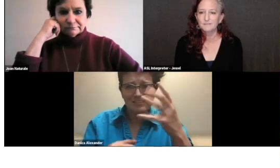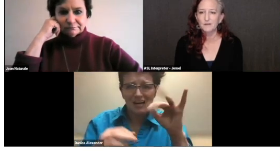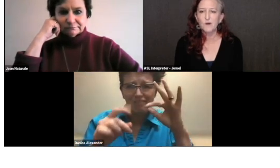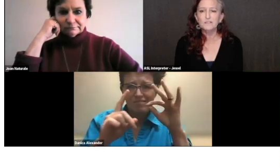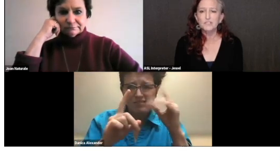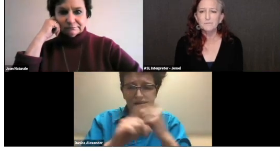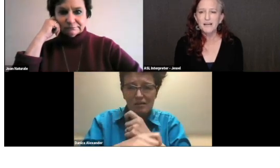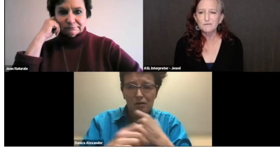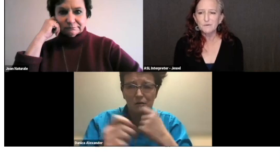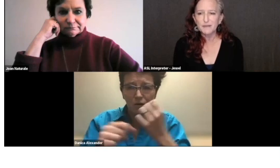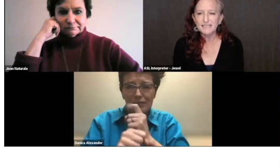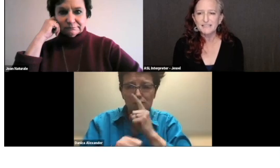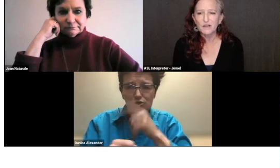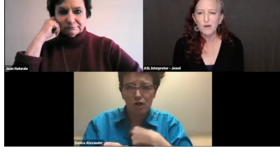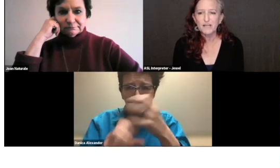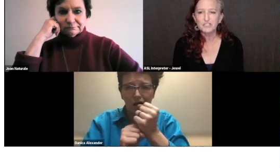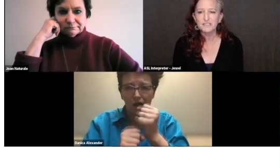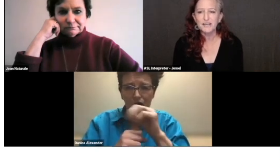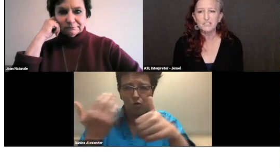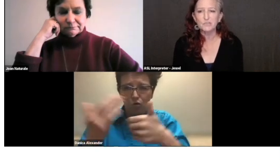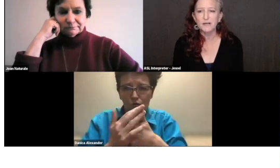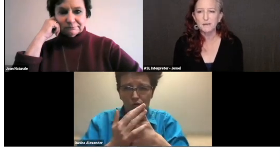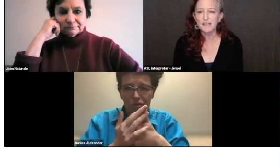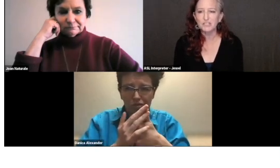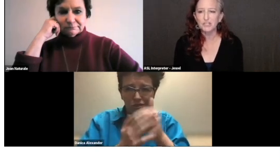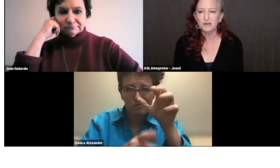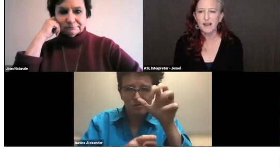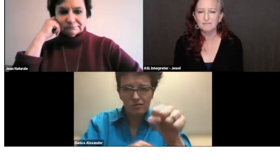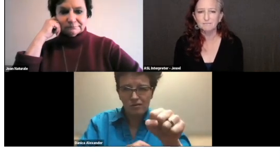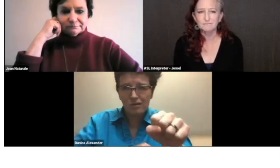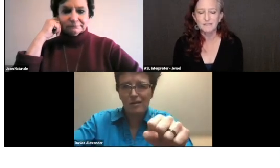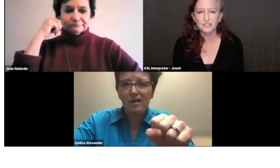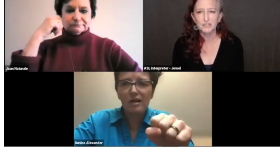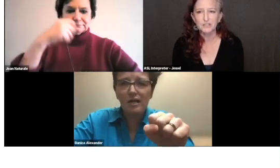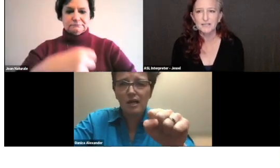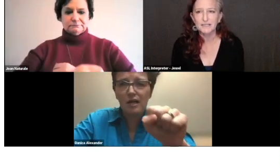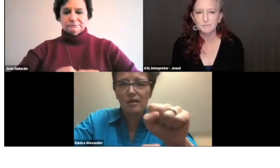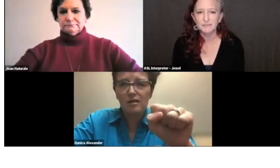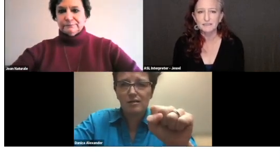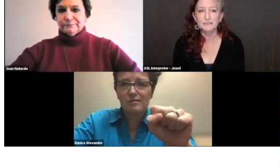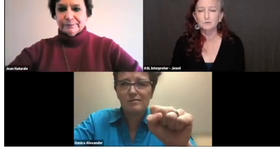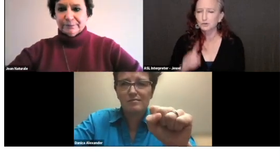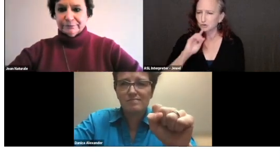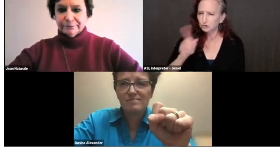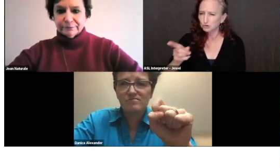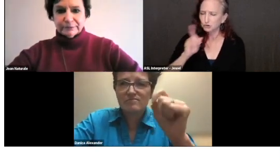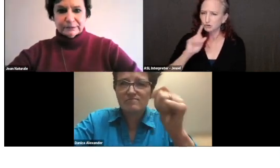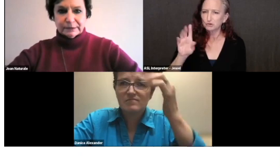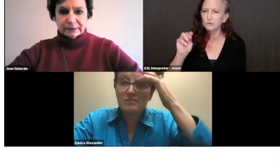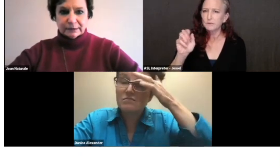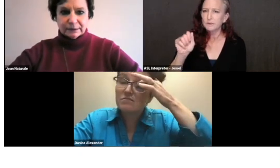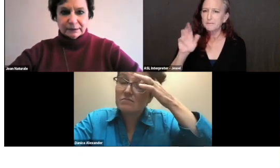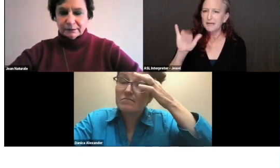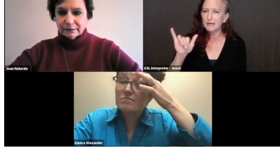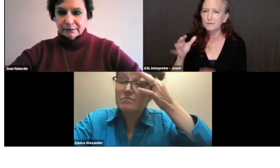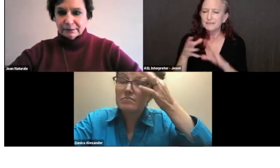Well, do you mind repeating the question? I just want to make sure I understood it. Sure, sure. Just one second.